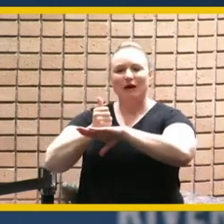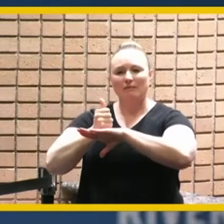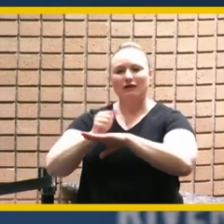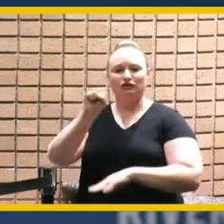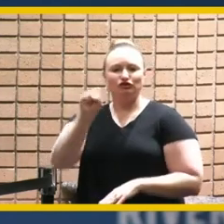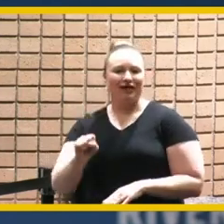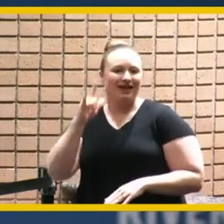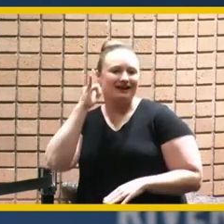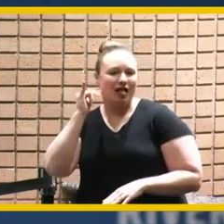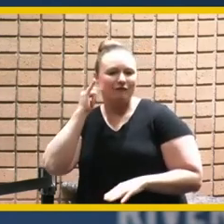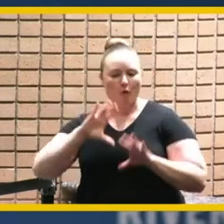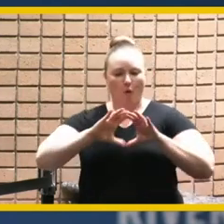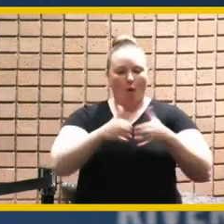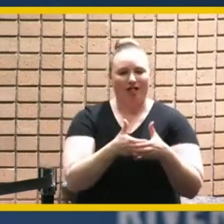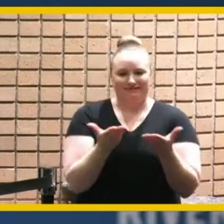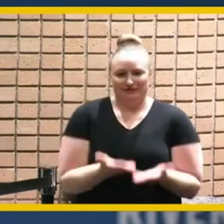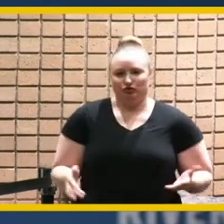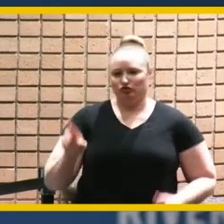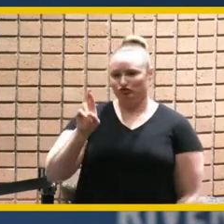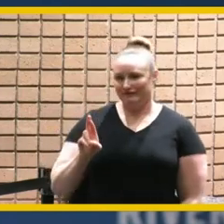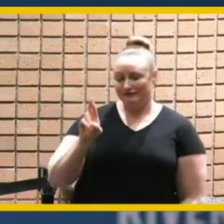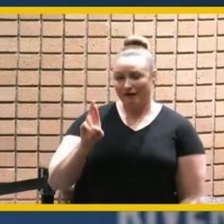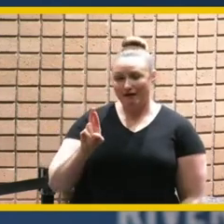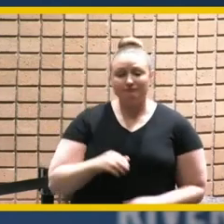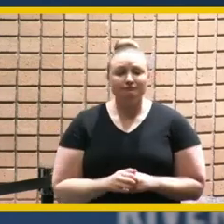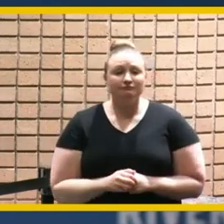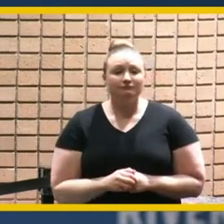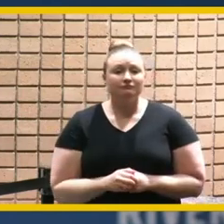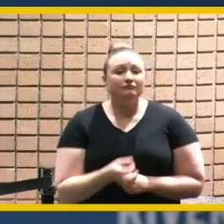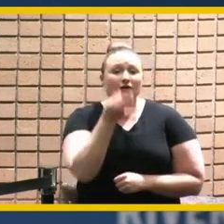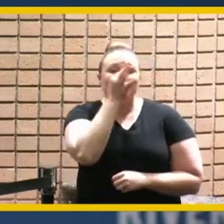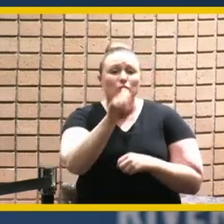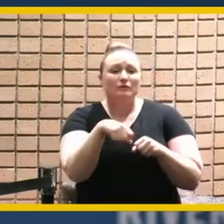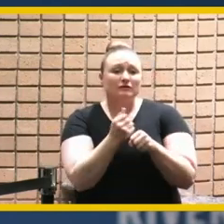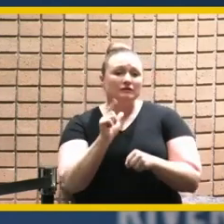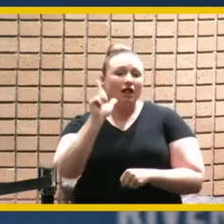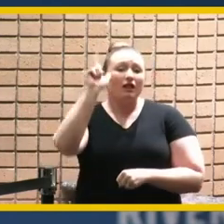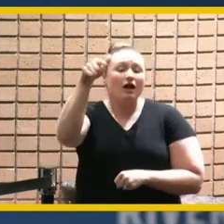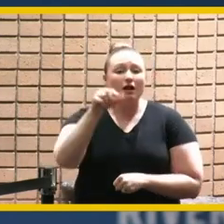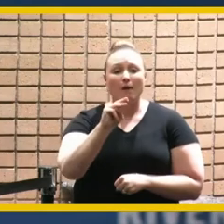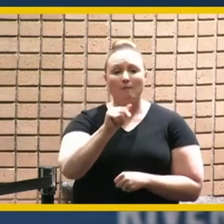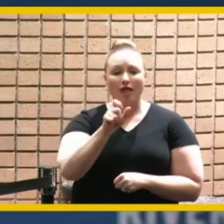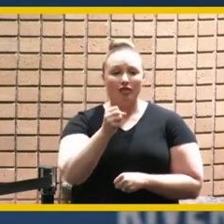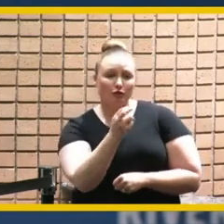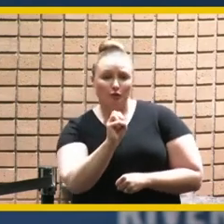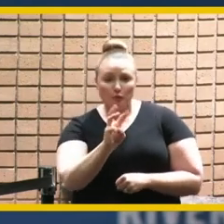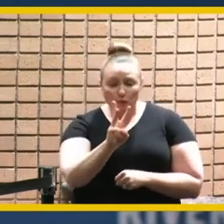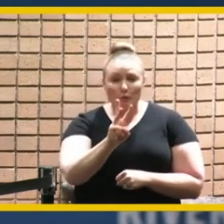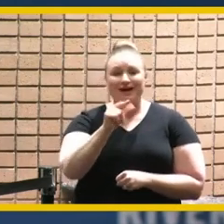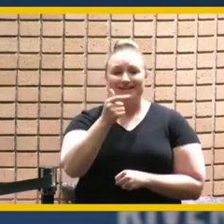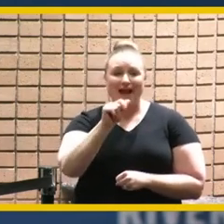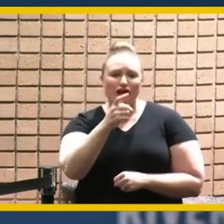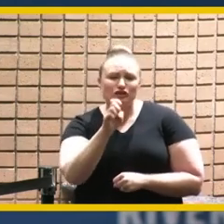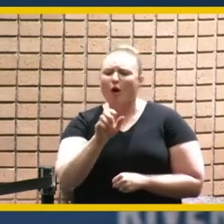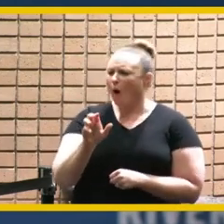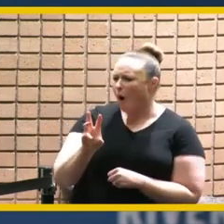in riverside and a few years later matthew gage said i bet with water we could grow citrus here